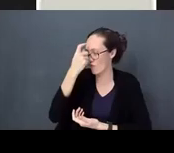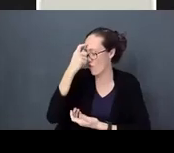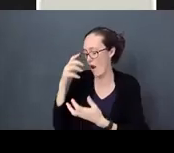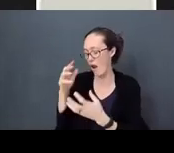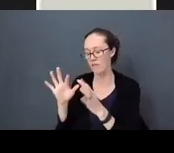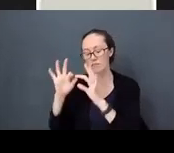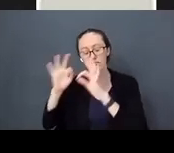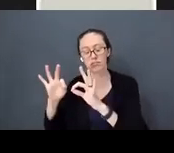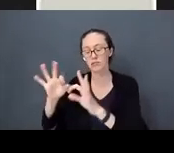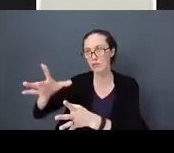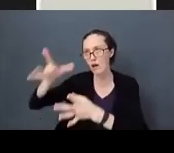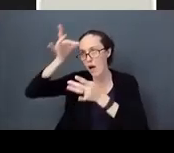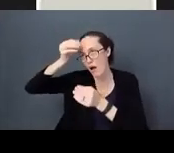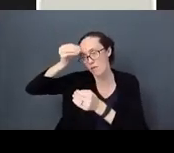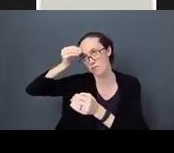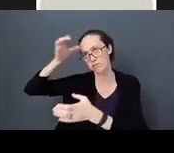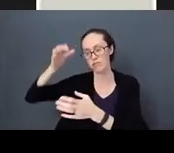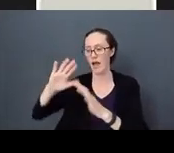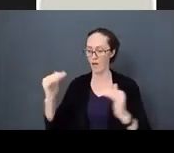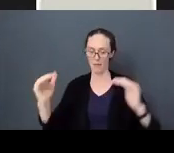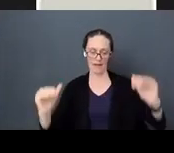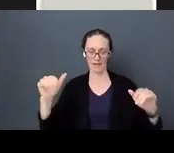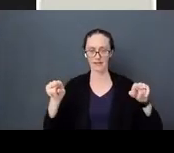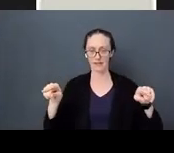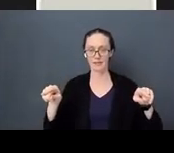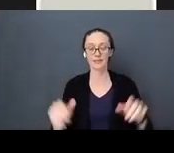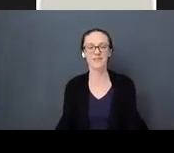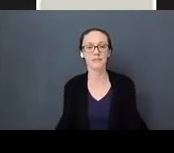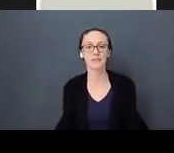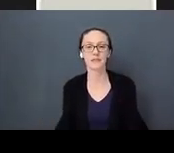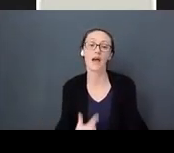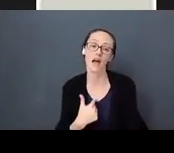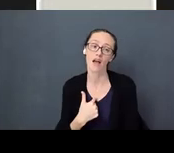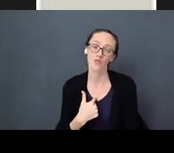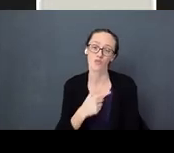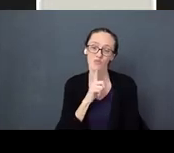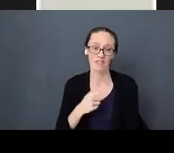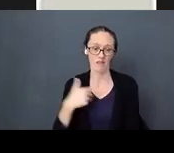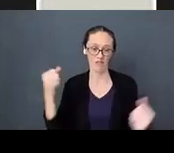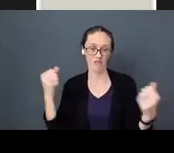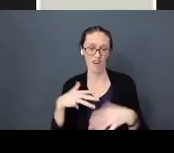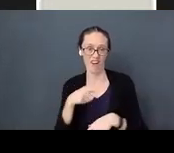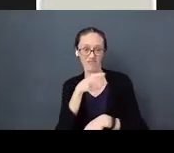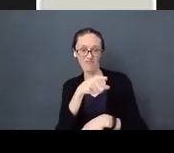information. What we are teaching kids, I’m afraid, is that we are teaching kids to engage